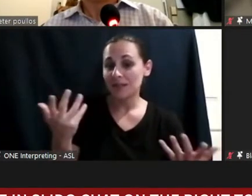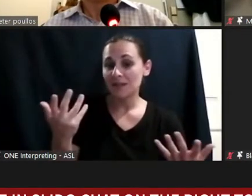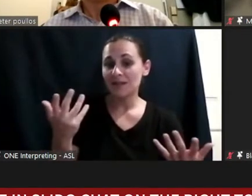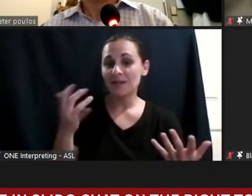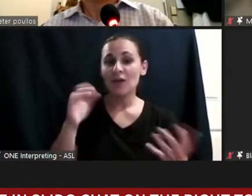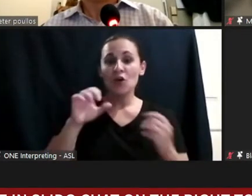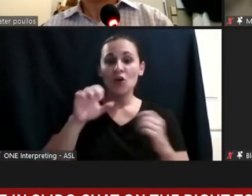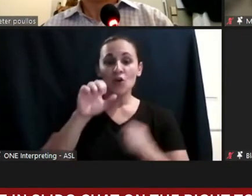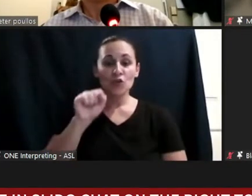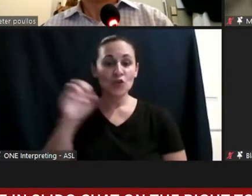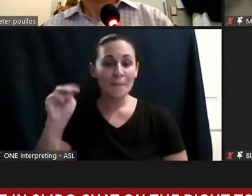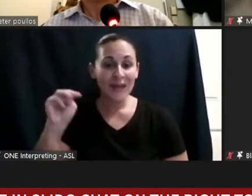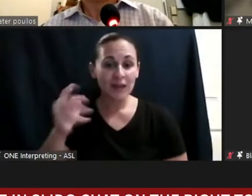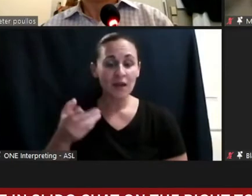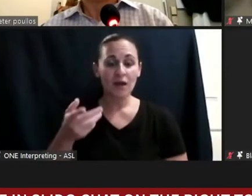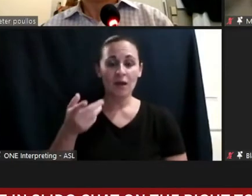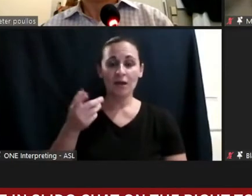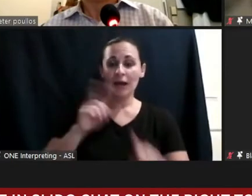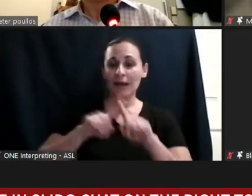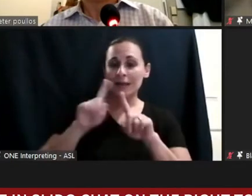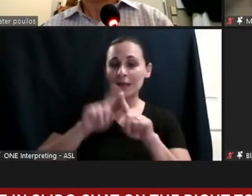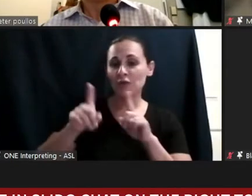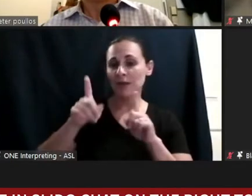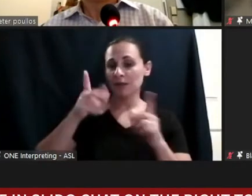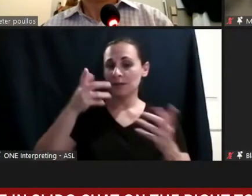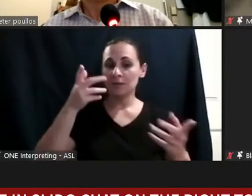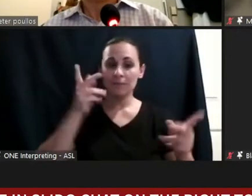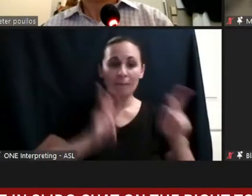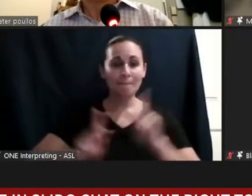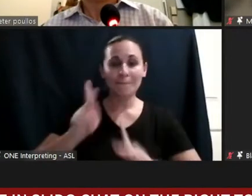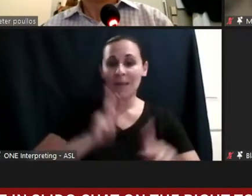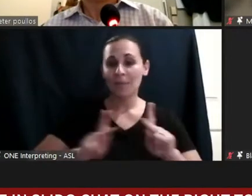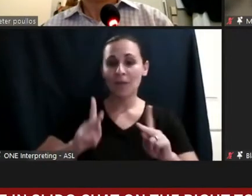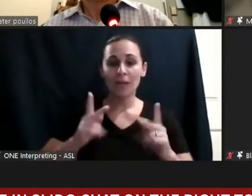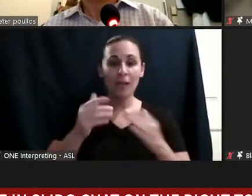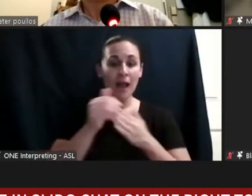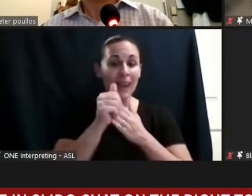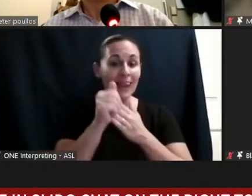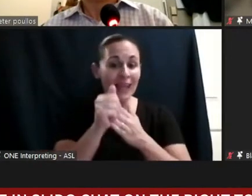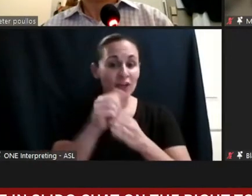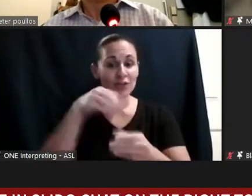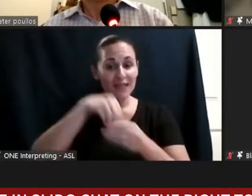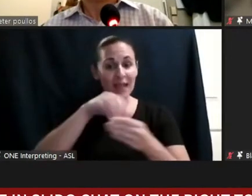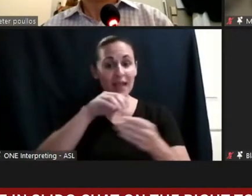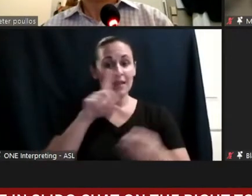and in writing, of people who are now leaders in our disability community really pushing for